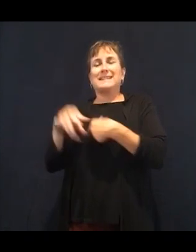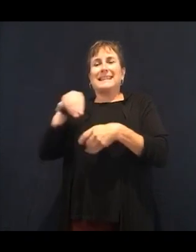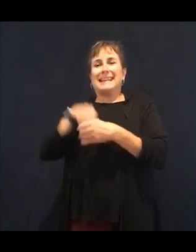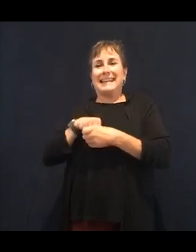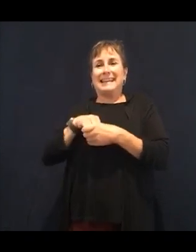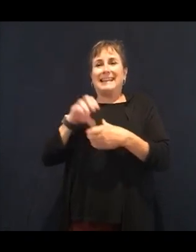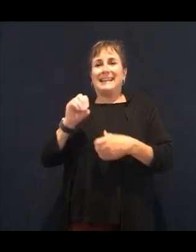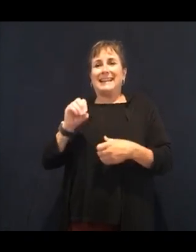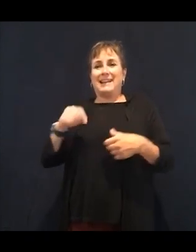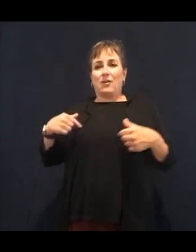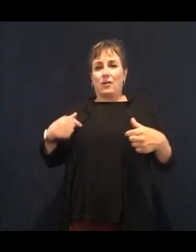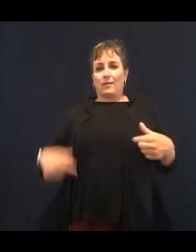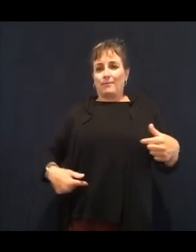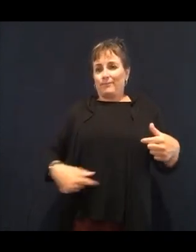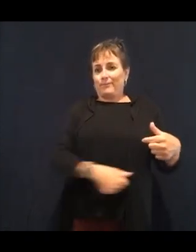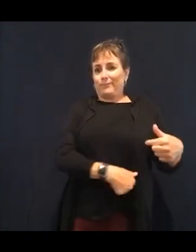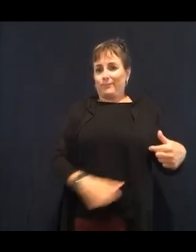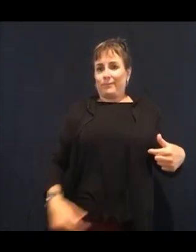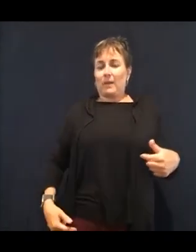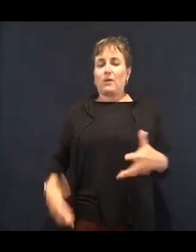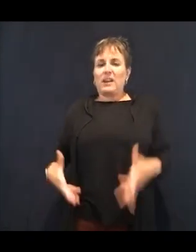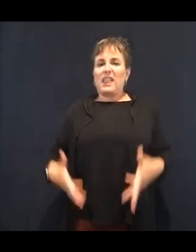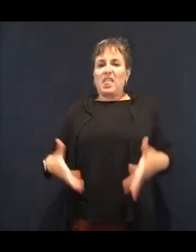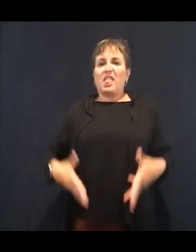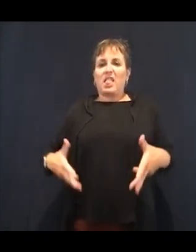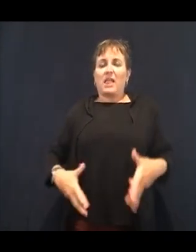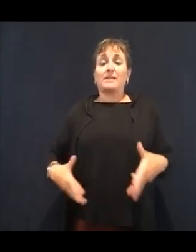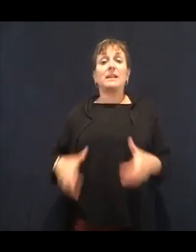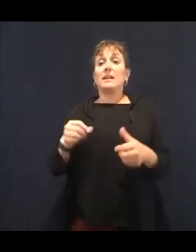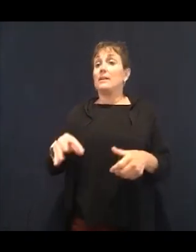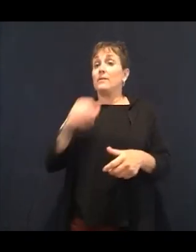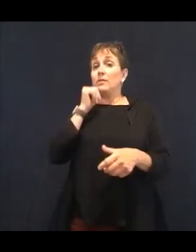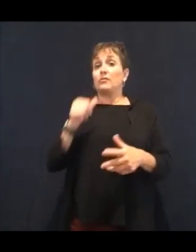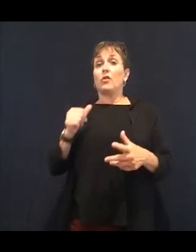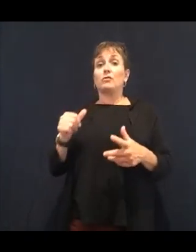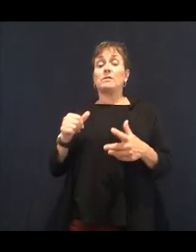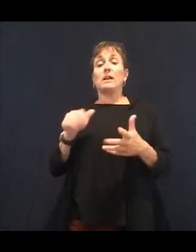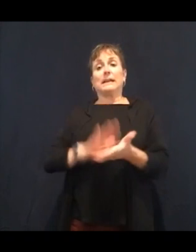there for your lifetime. So things to avoid, right? Too